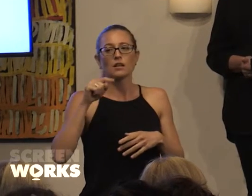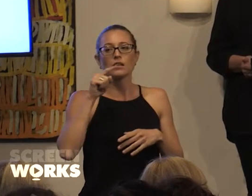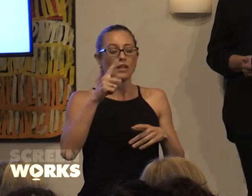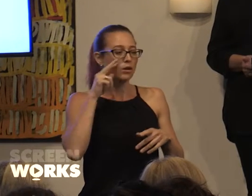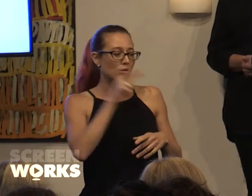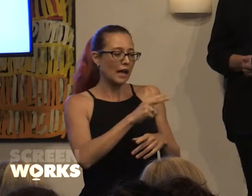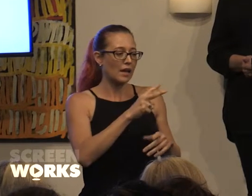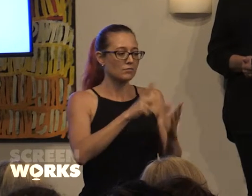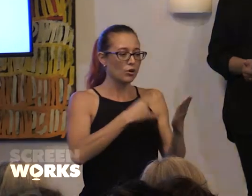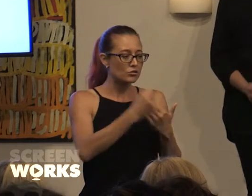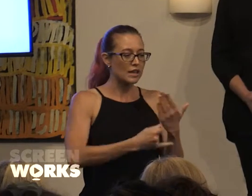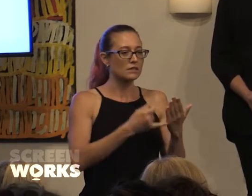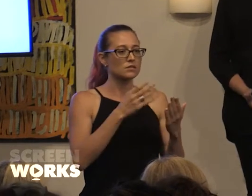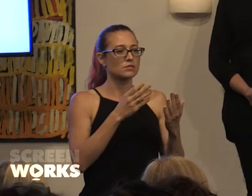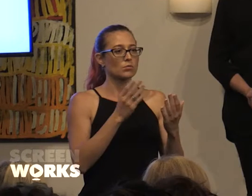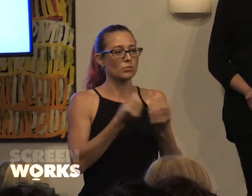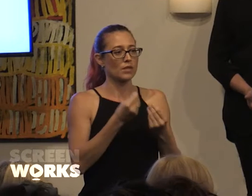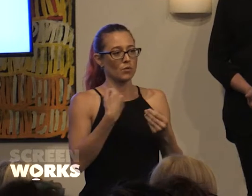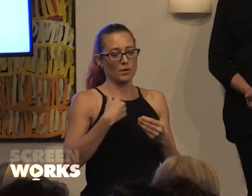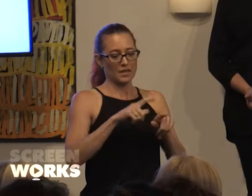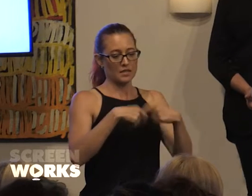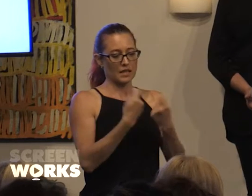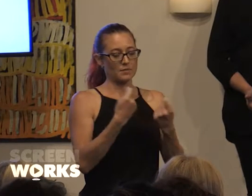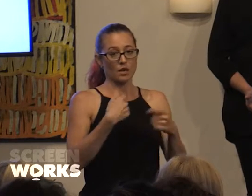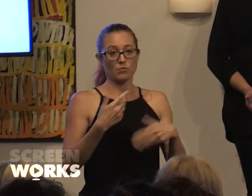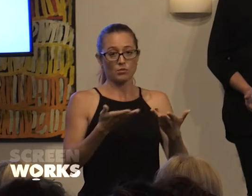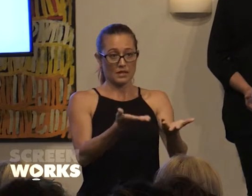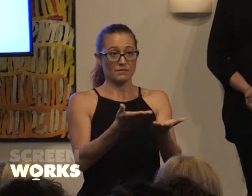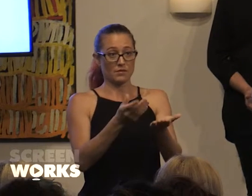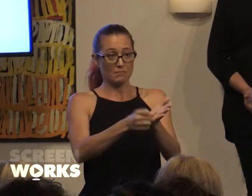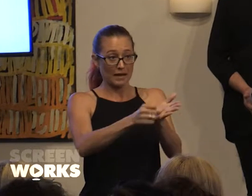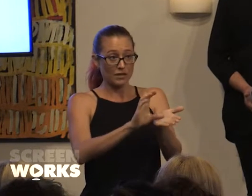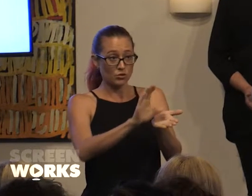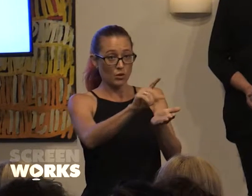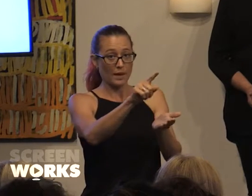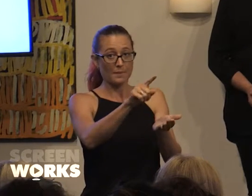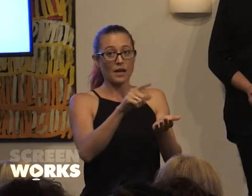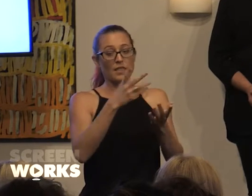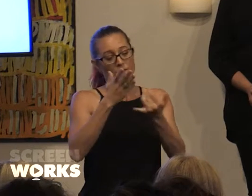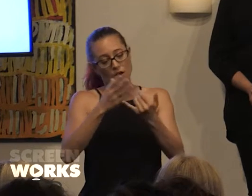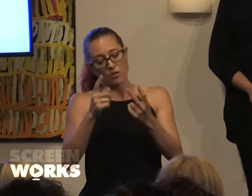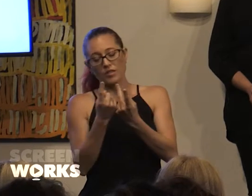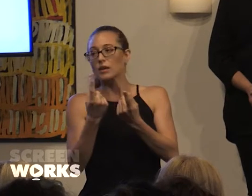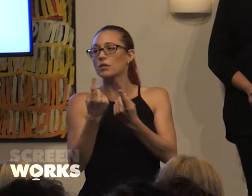projects with women teams that we will give matching monies to. And then the final thing was a female attachment